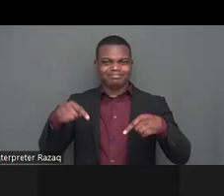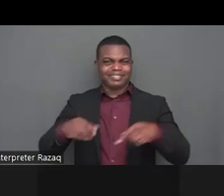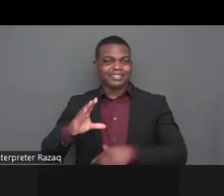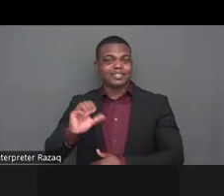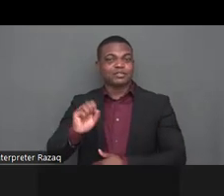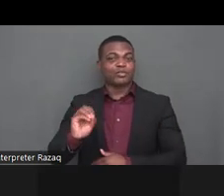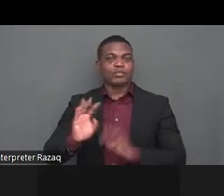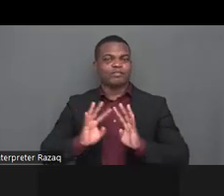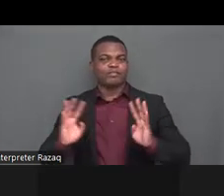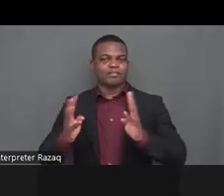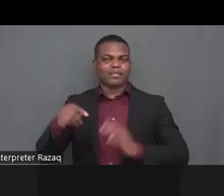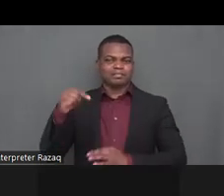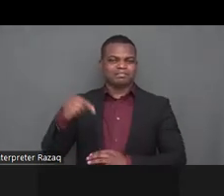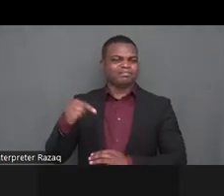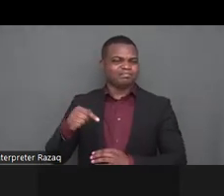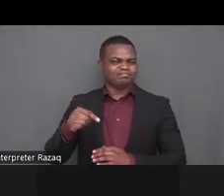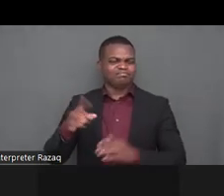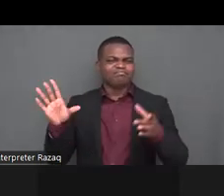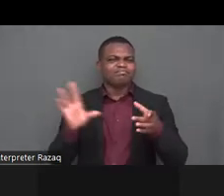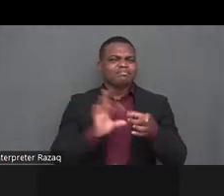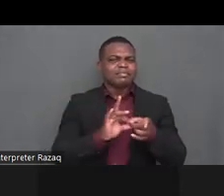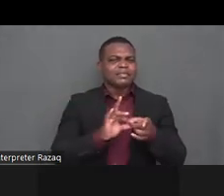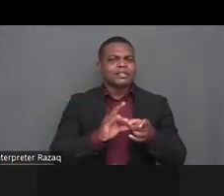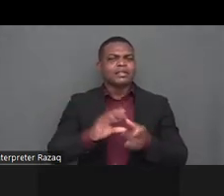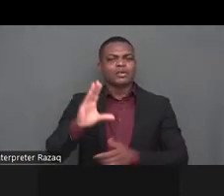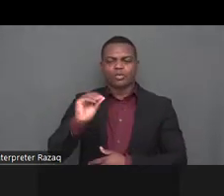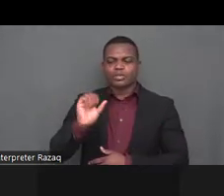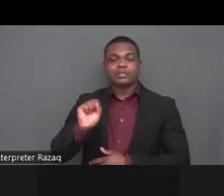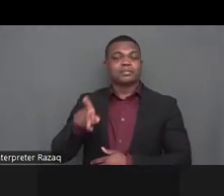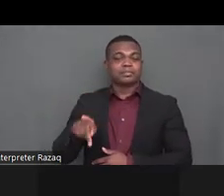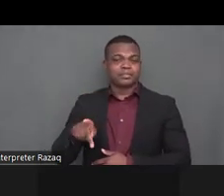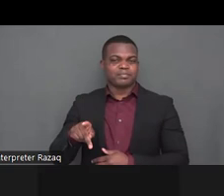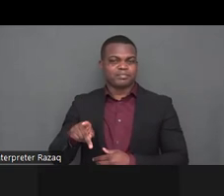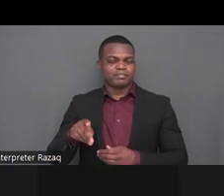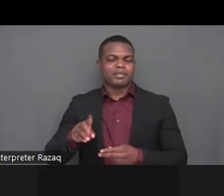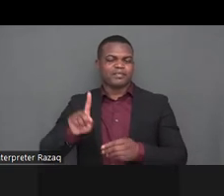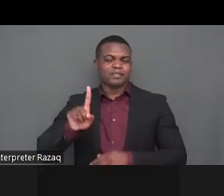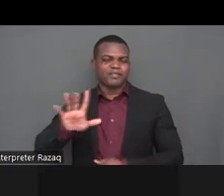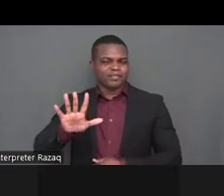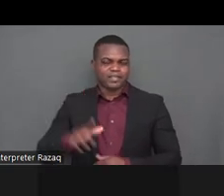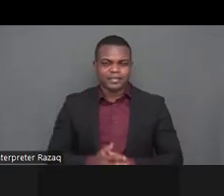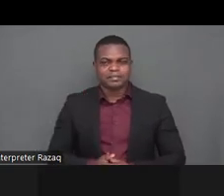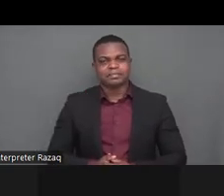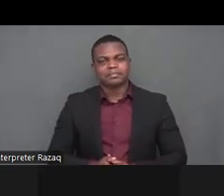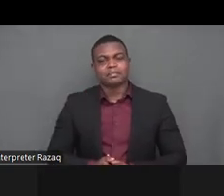we would like to welcome you to the virtual civil society forum once again and we have a